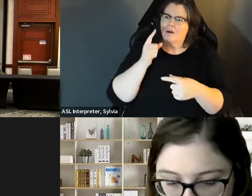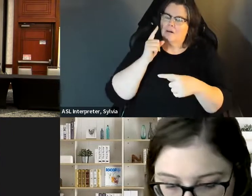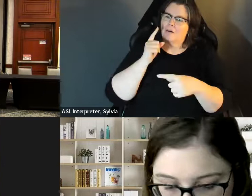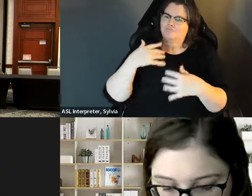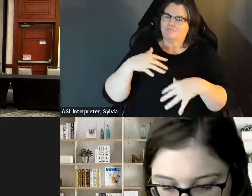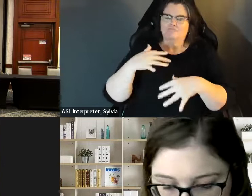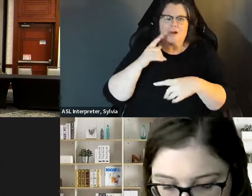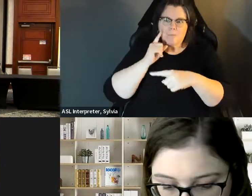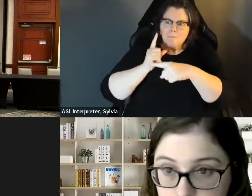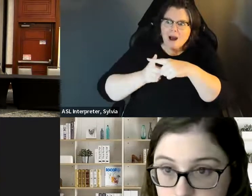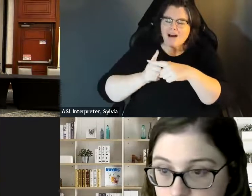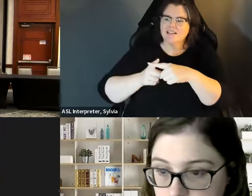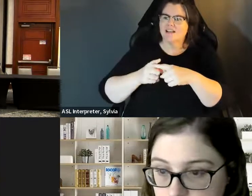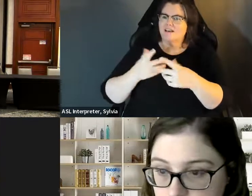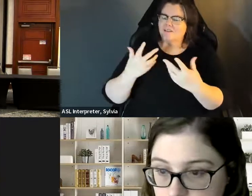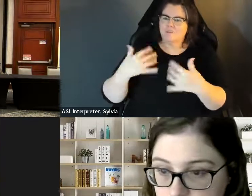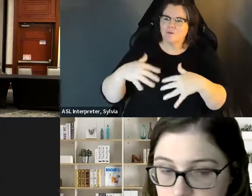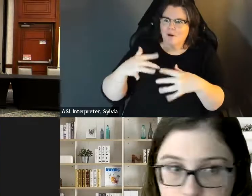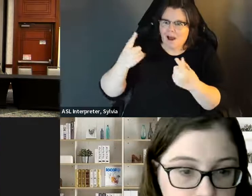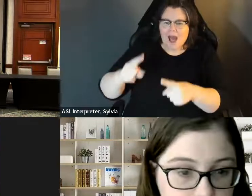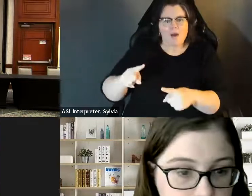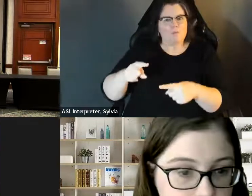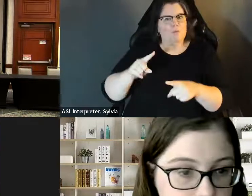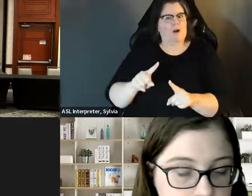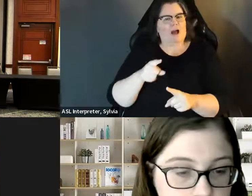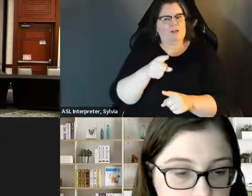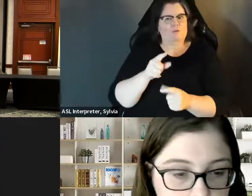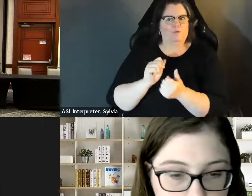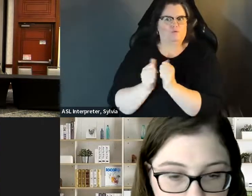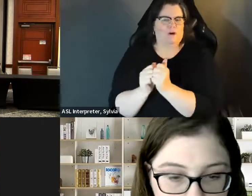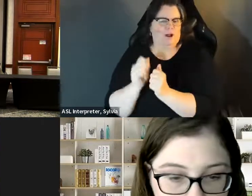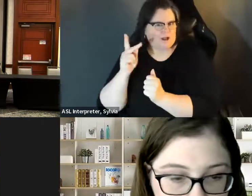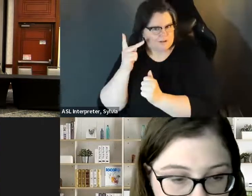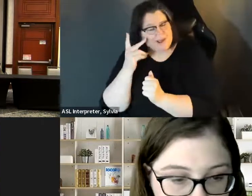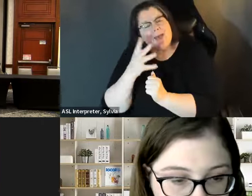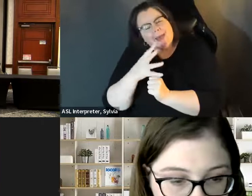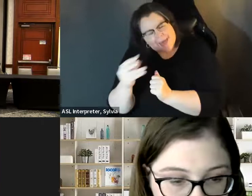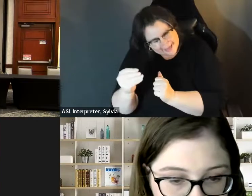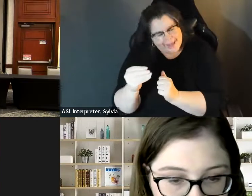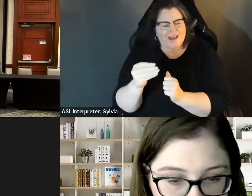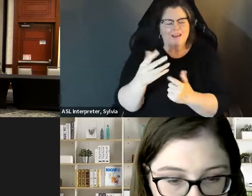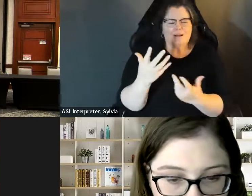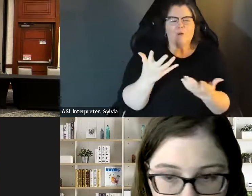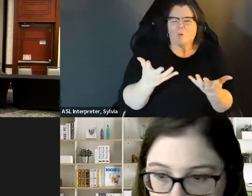person with a disability and what is the most negative thing to come out of your candidacy as a person